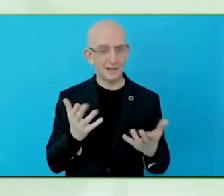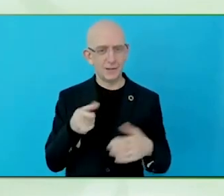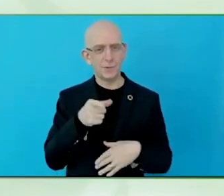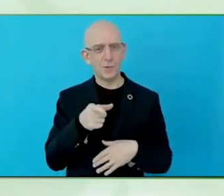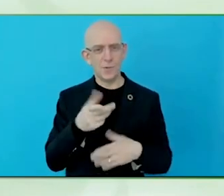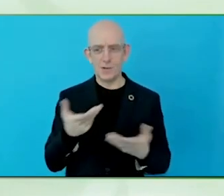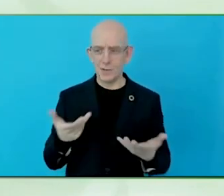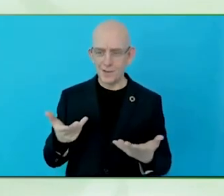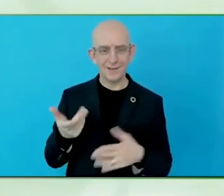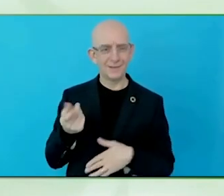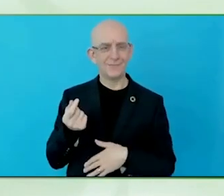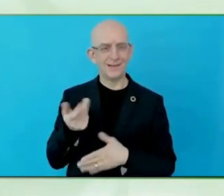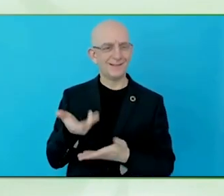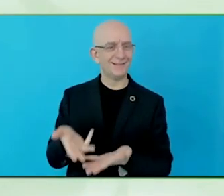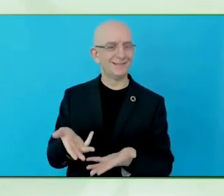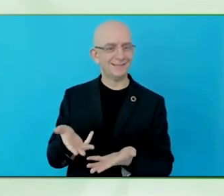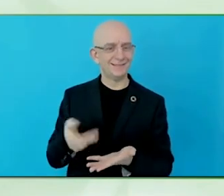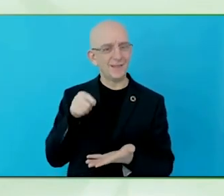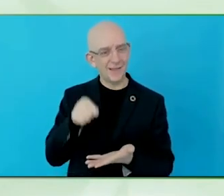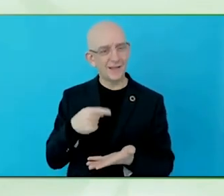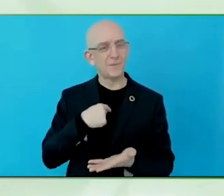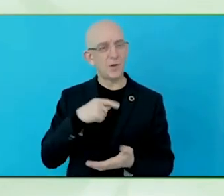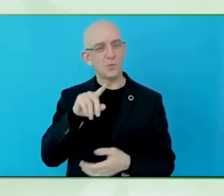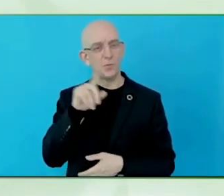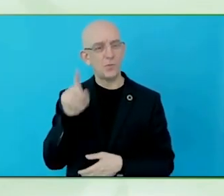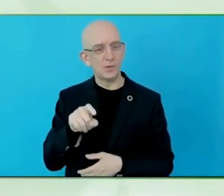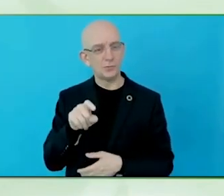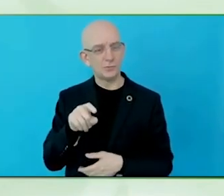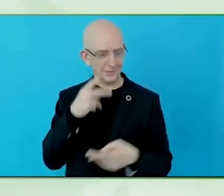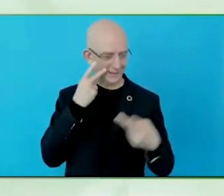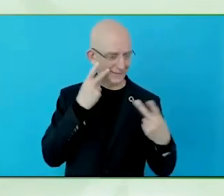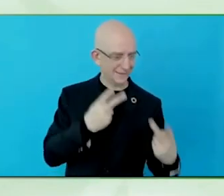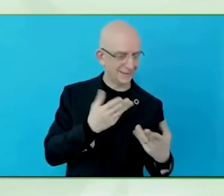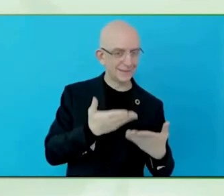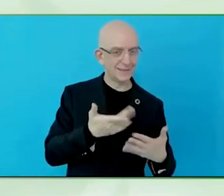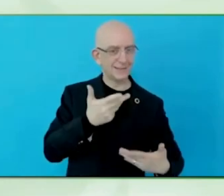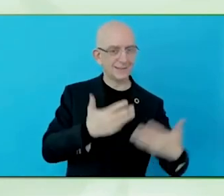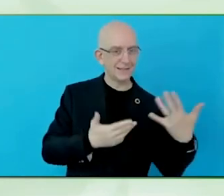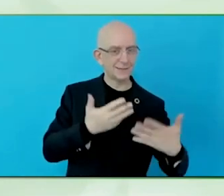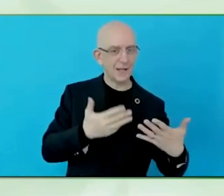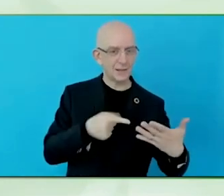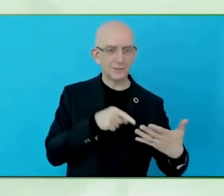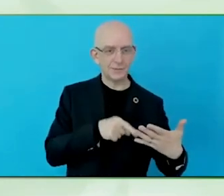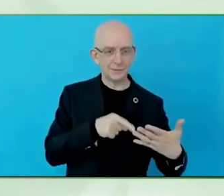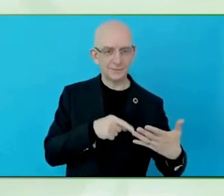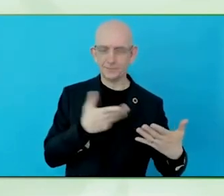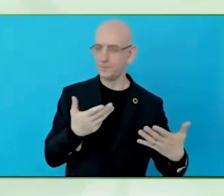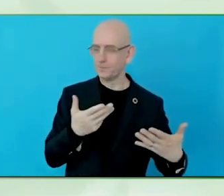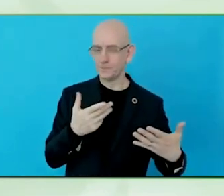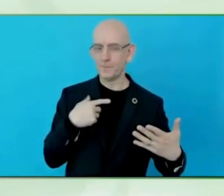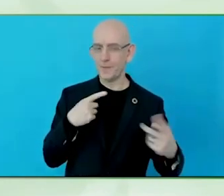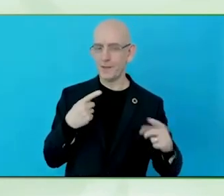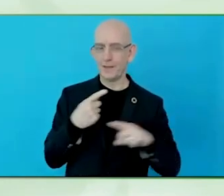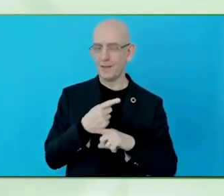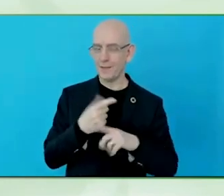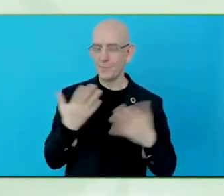Data is important. The existing laws and standards missed out on tracking the business